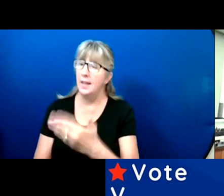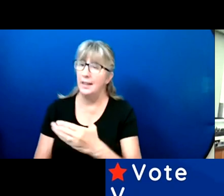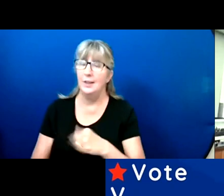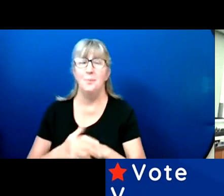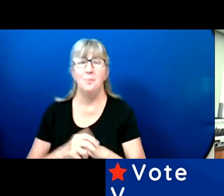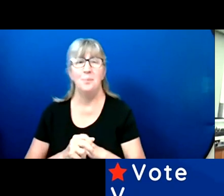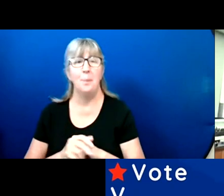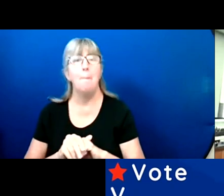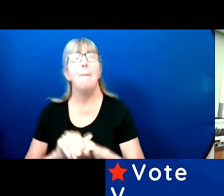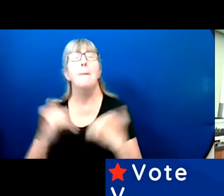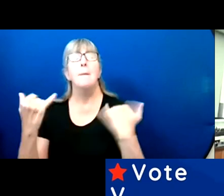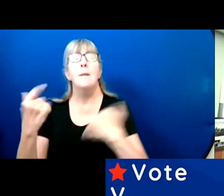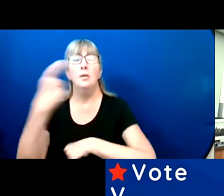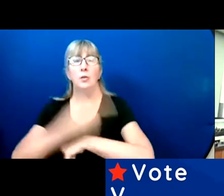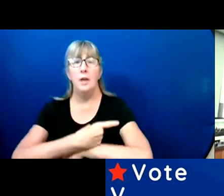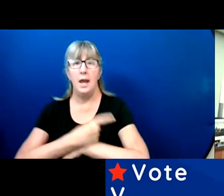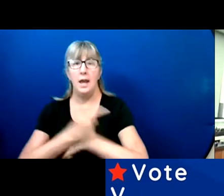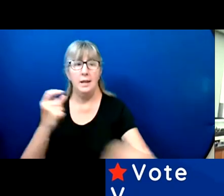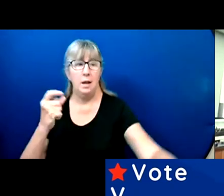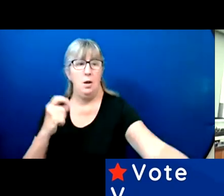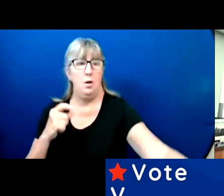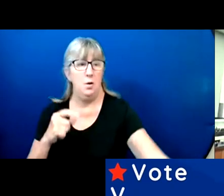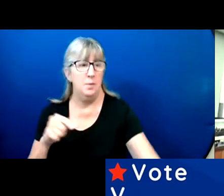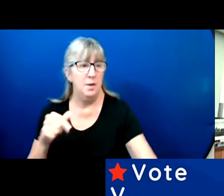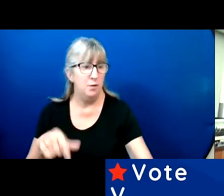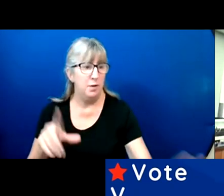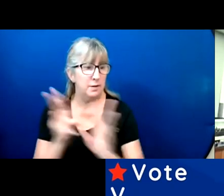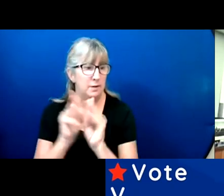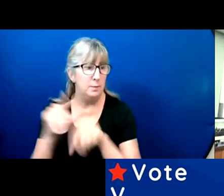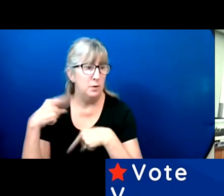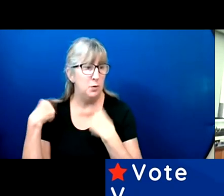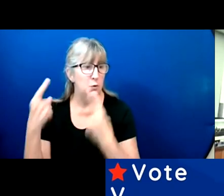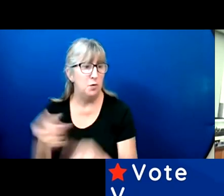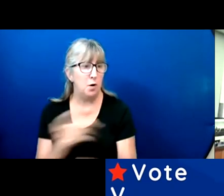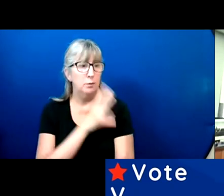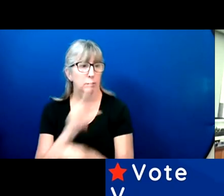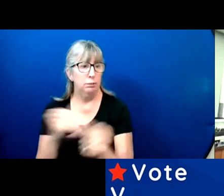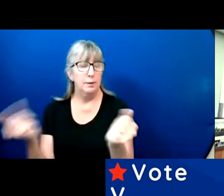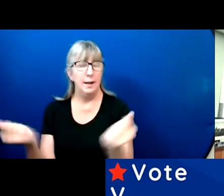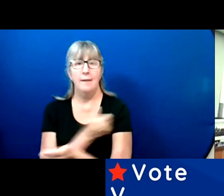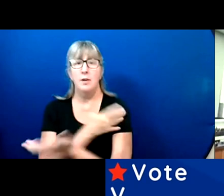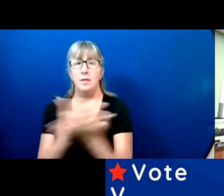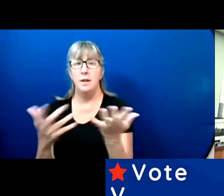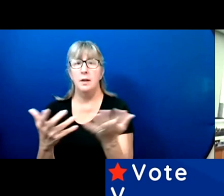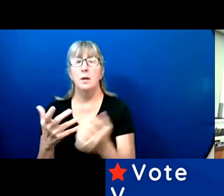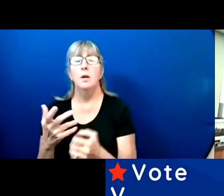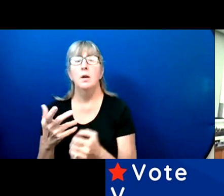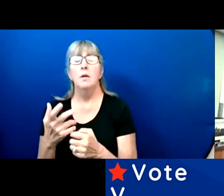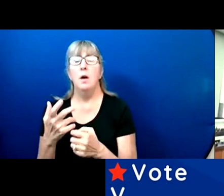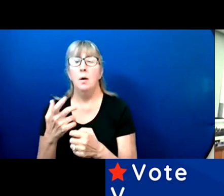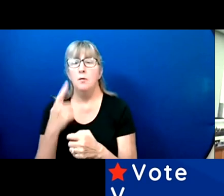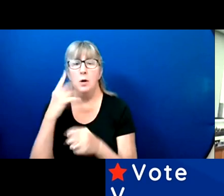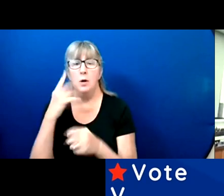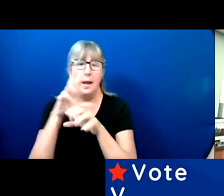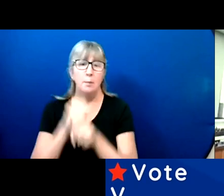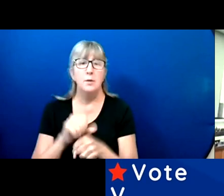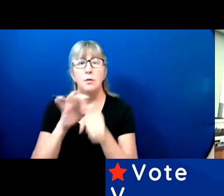So today, the Summit so far has covered everything from the turnout habit of voters with disabilities.